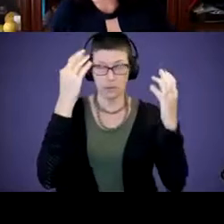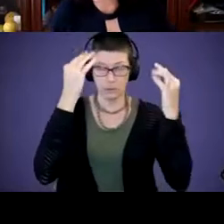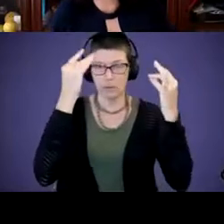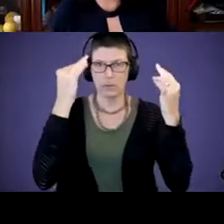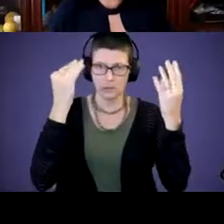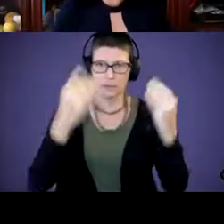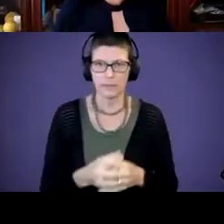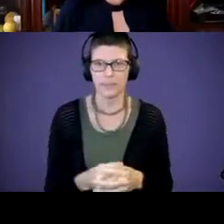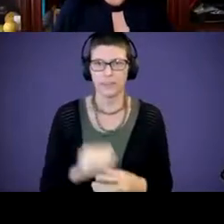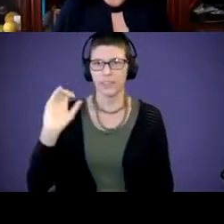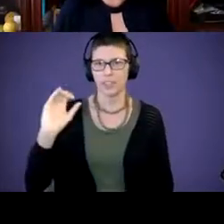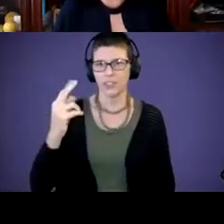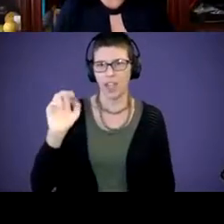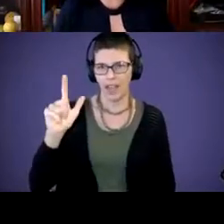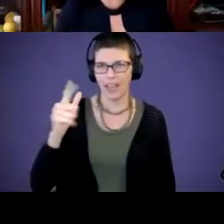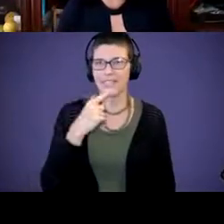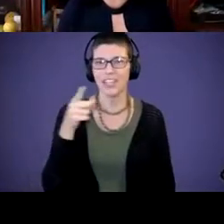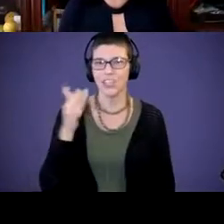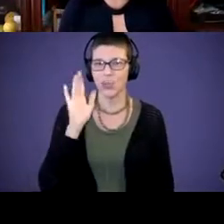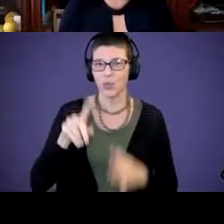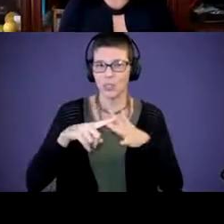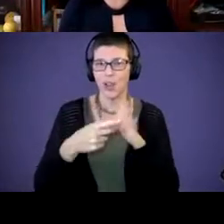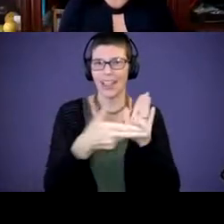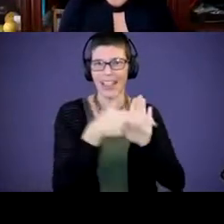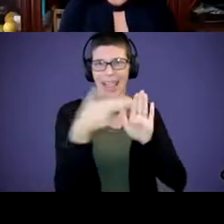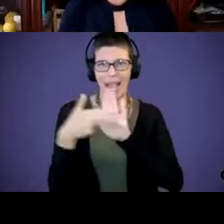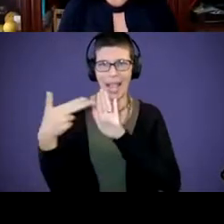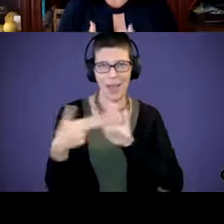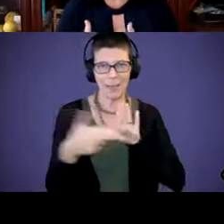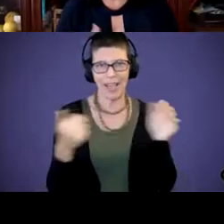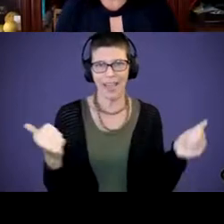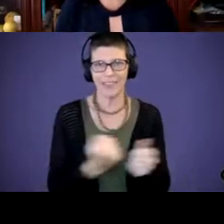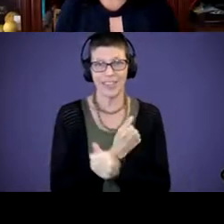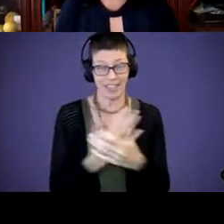Chanel said she's going to start labeling everything. That's a good idea. Not my idea,